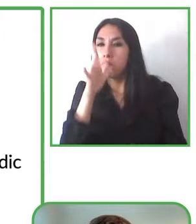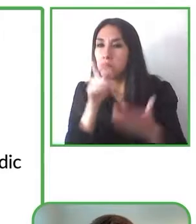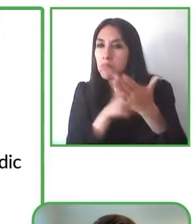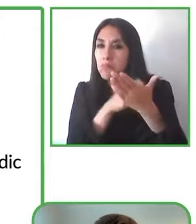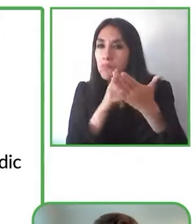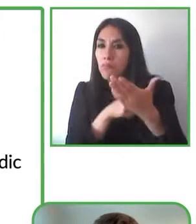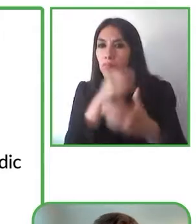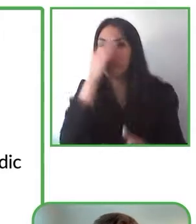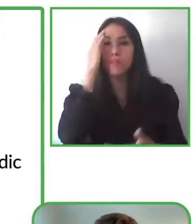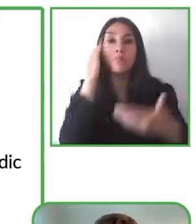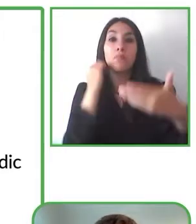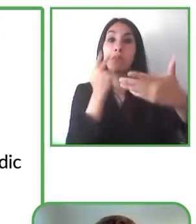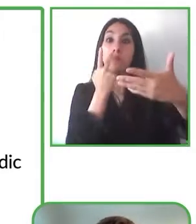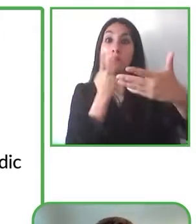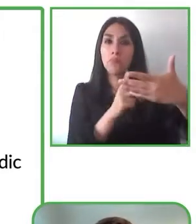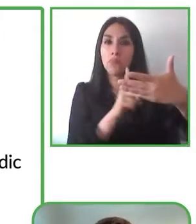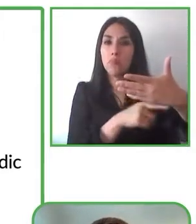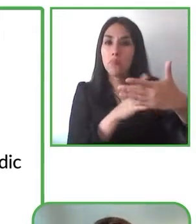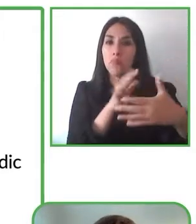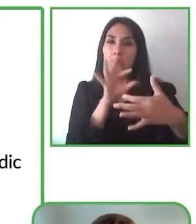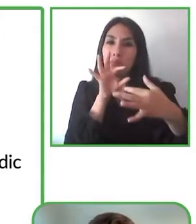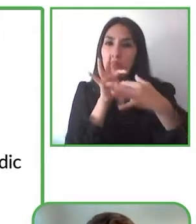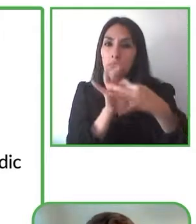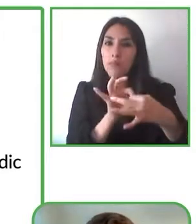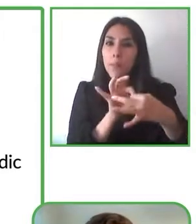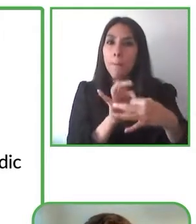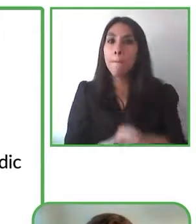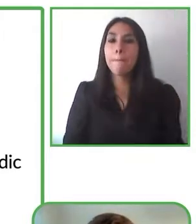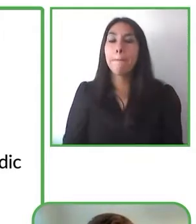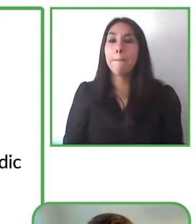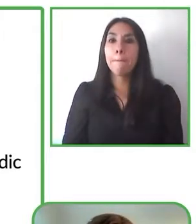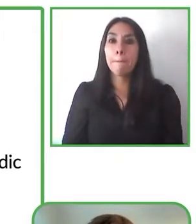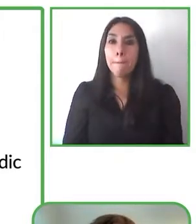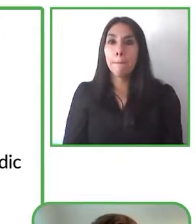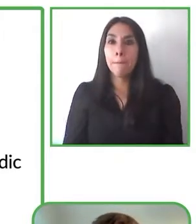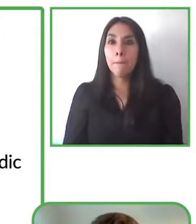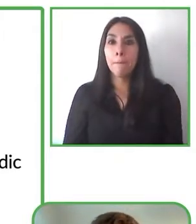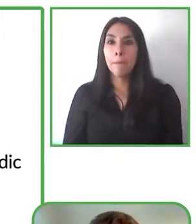the translation of the movie by simply listening to the audio.